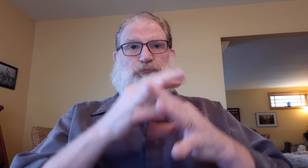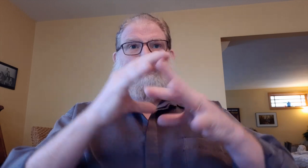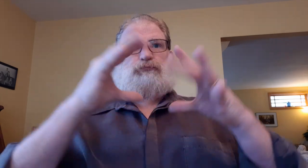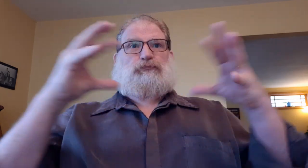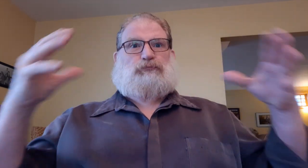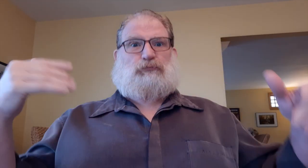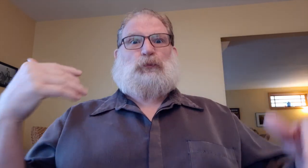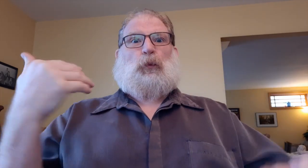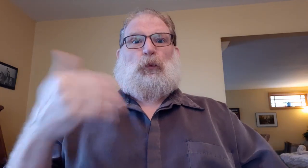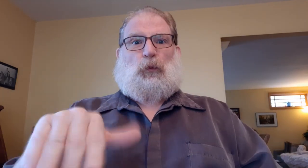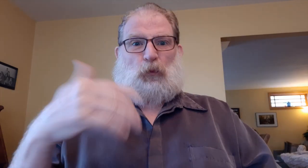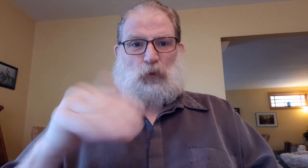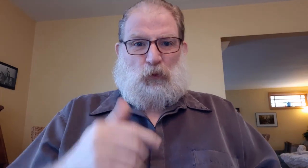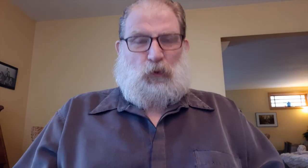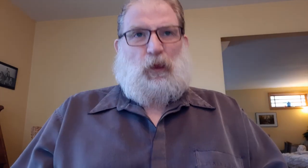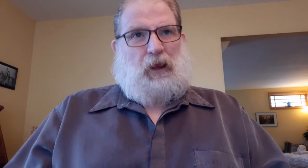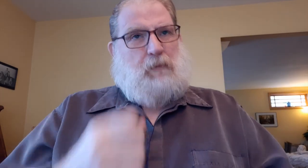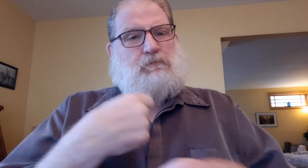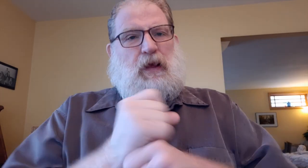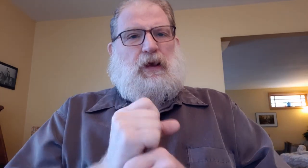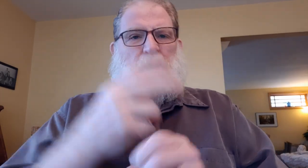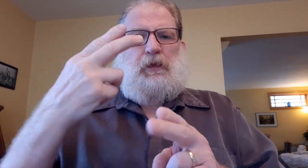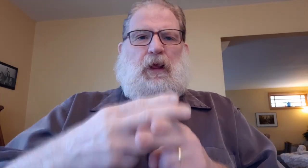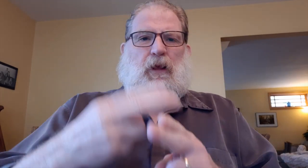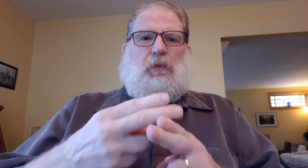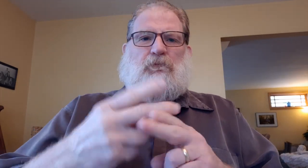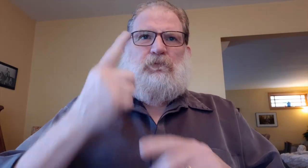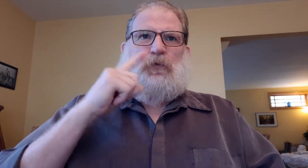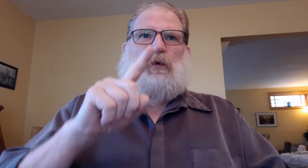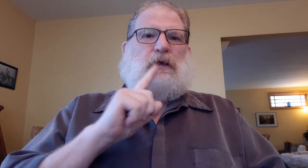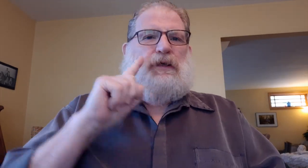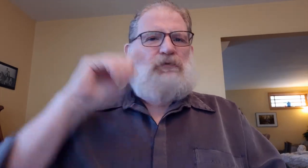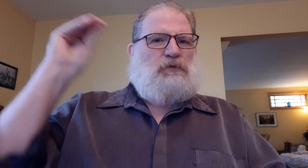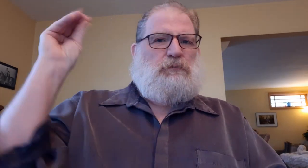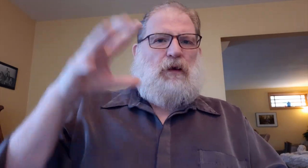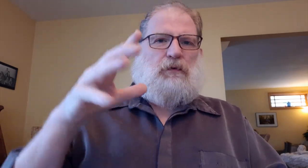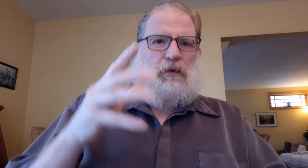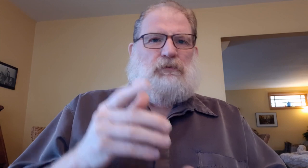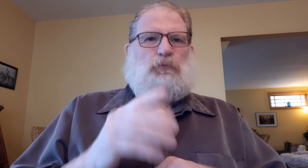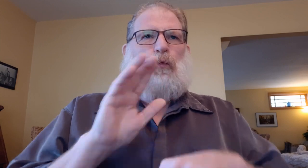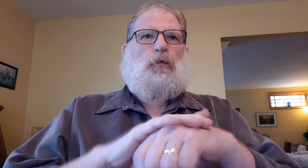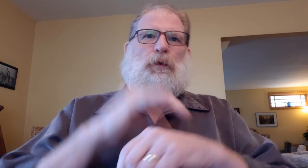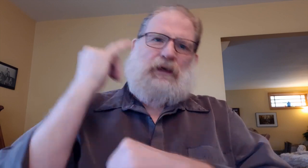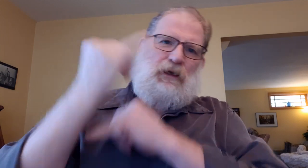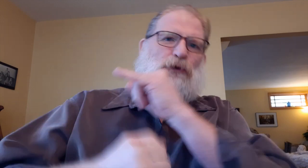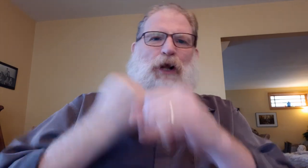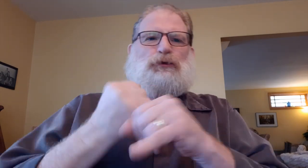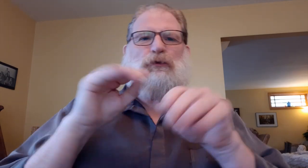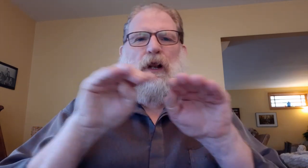Neat! This puts Deaf Spotlight on an international level.